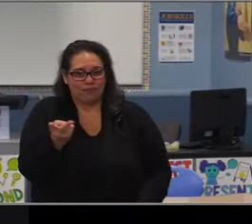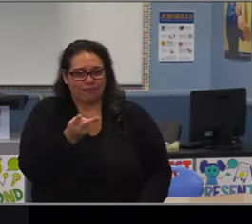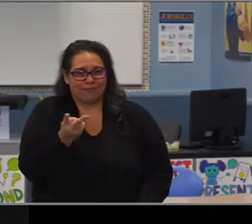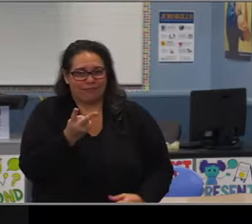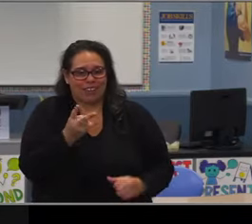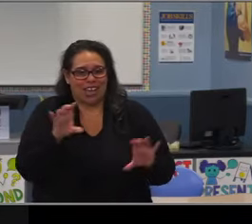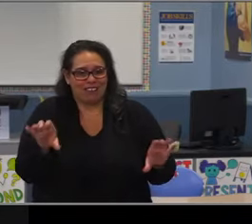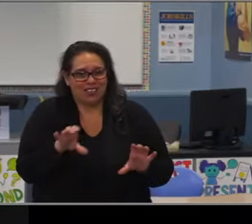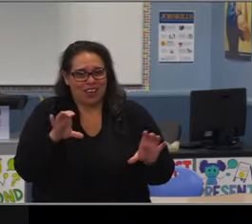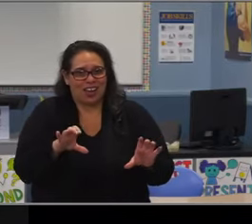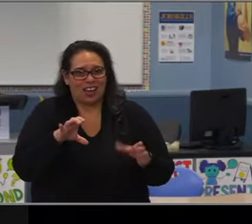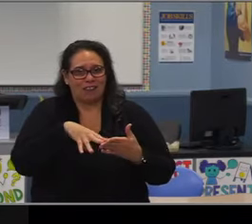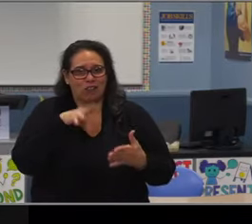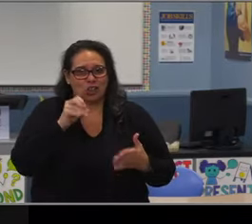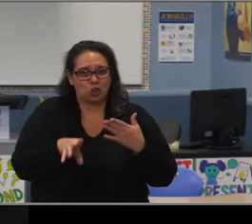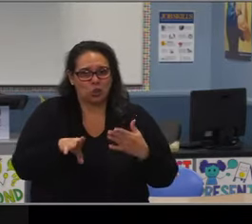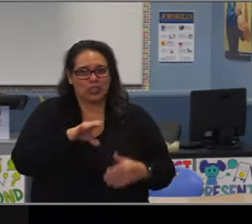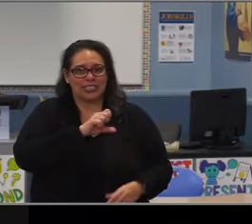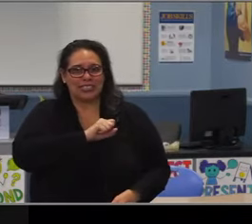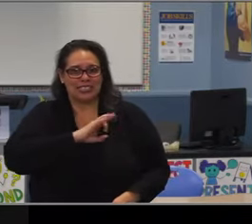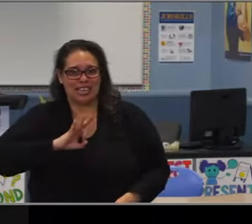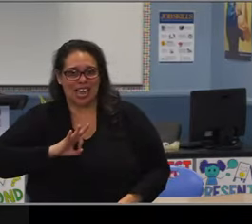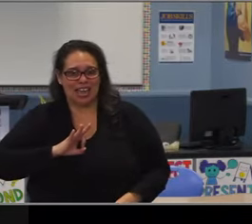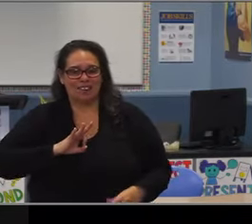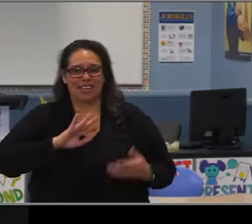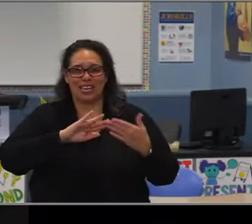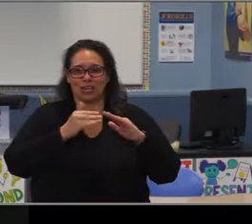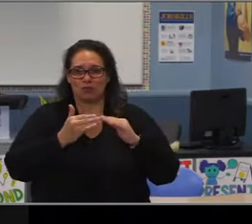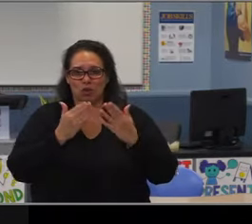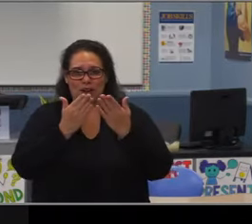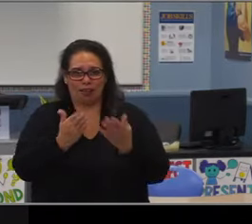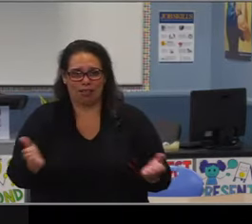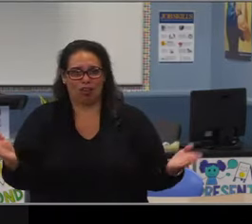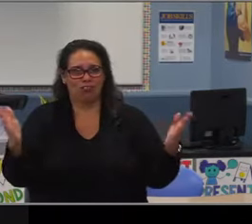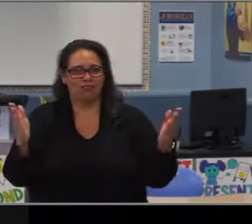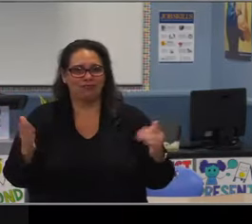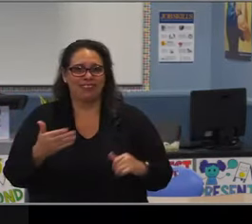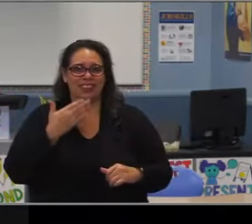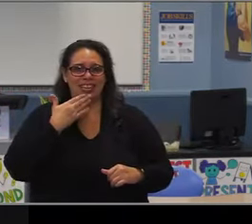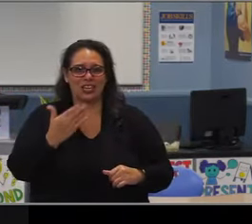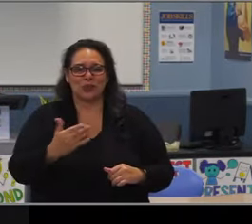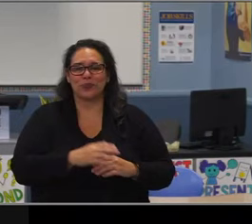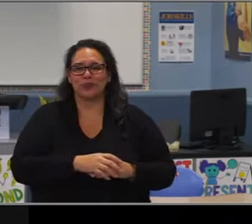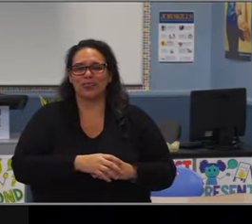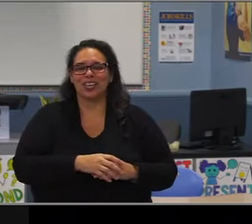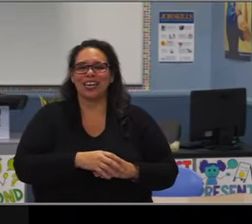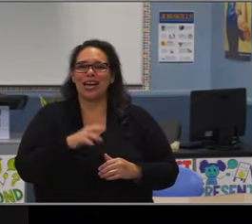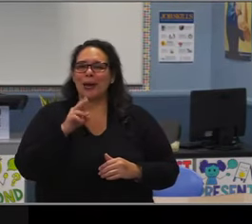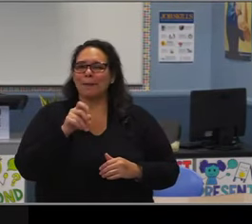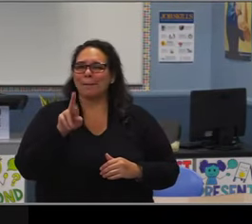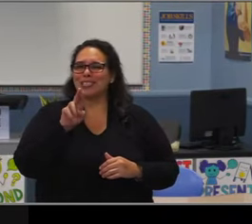And for all that you do for your area, you have been influential not only at Avalon,